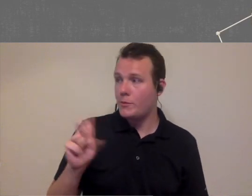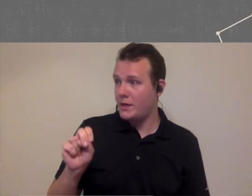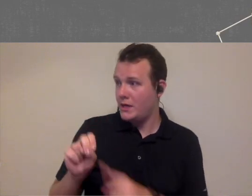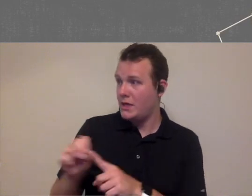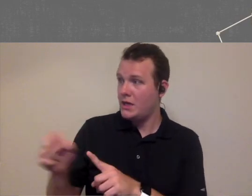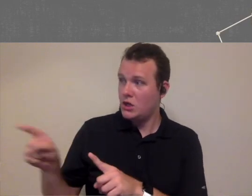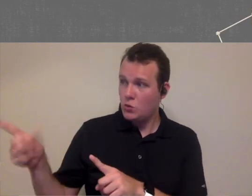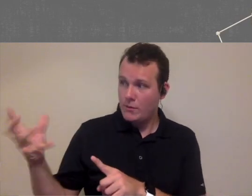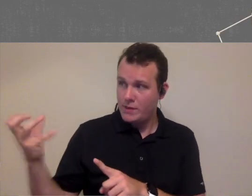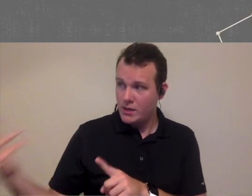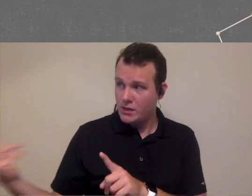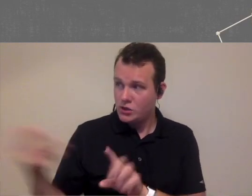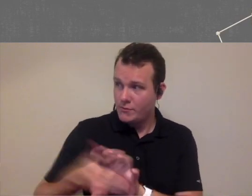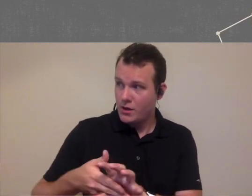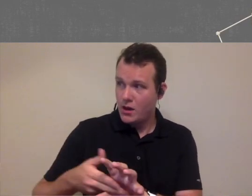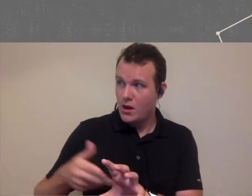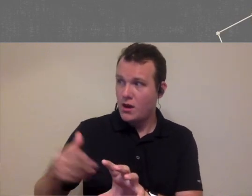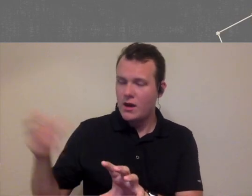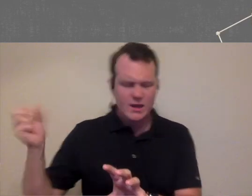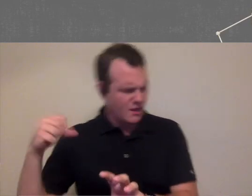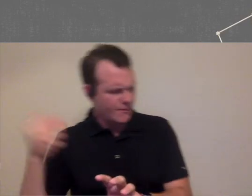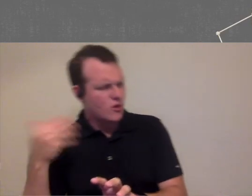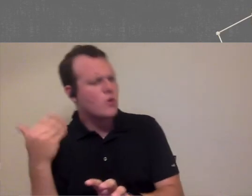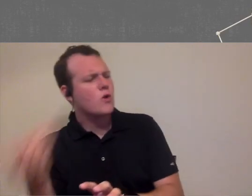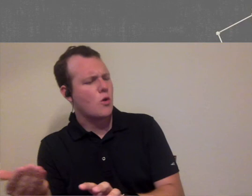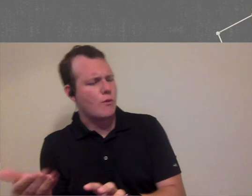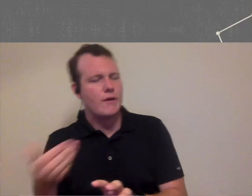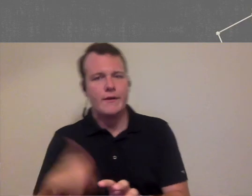dr. urban you want me to jump in or you wanna go for that one yeah I had some